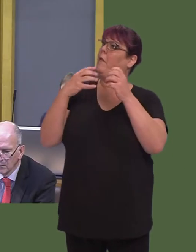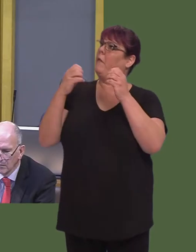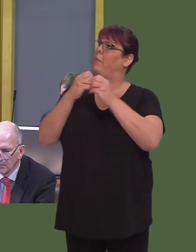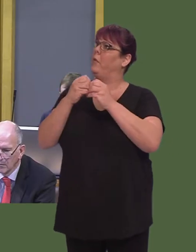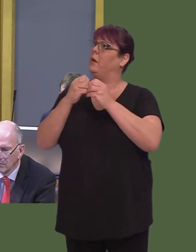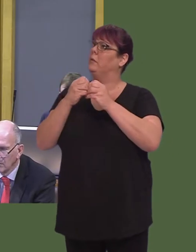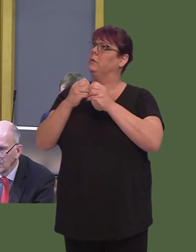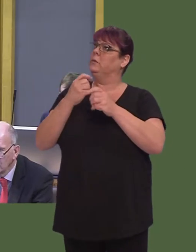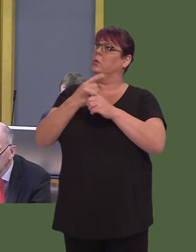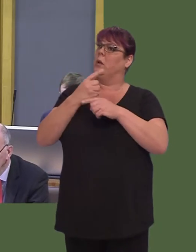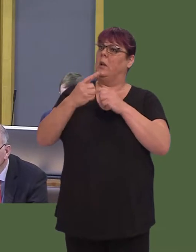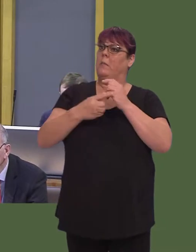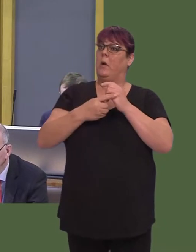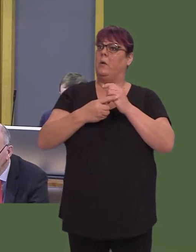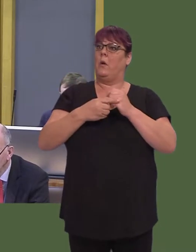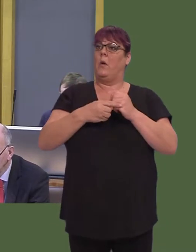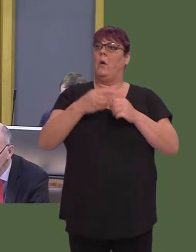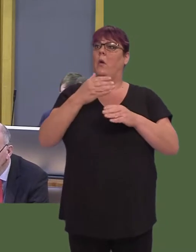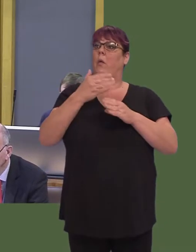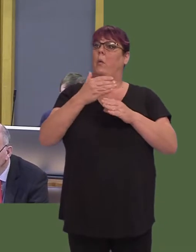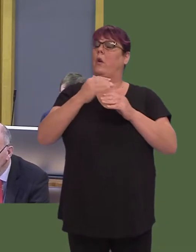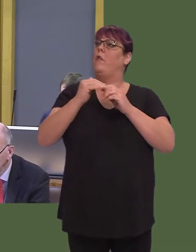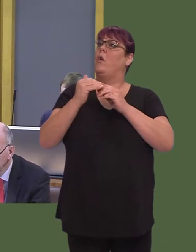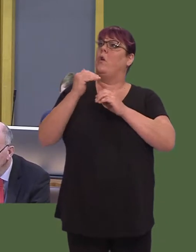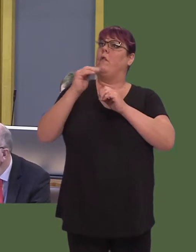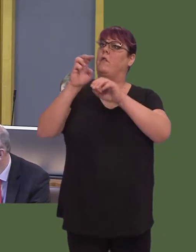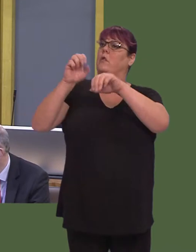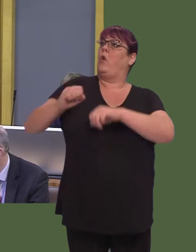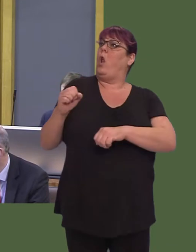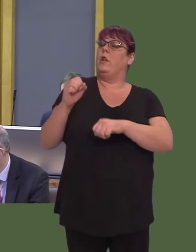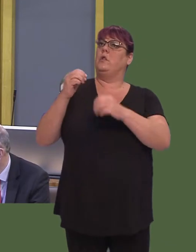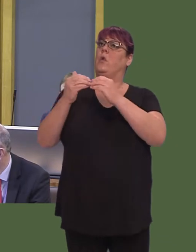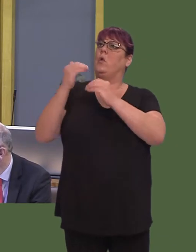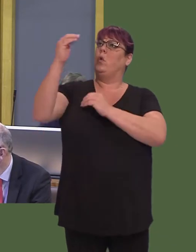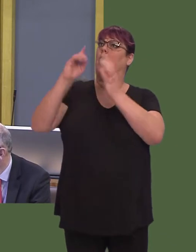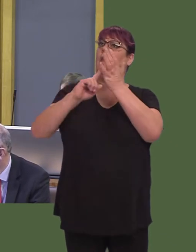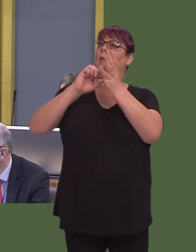the pioneering work of North Lanarkshire Council in Scotland, which looks to provide free school